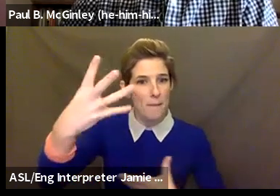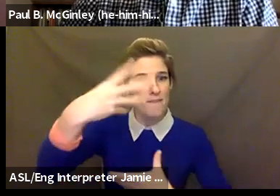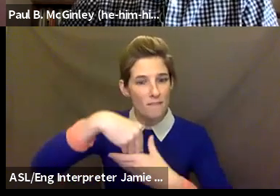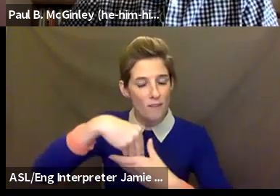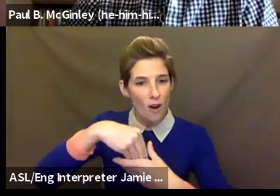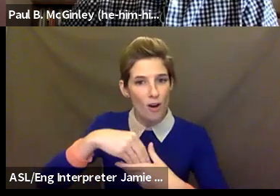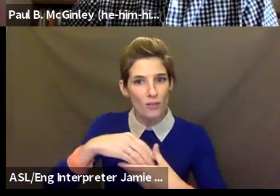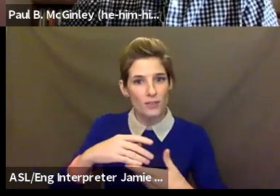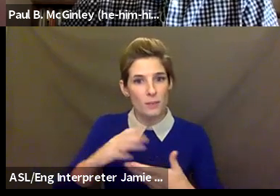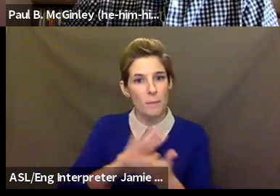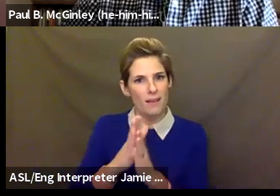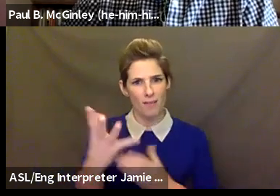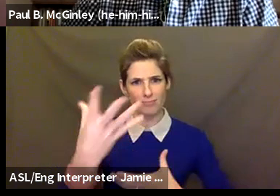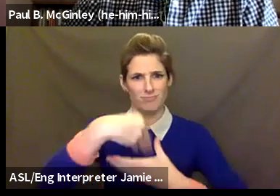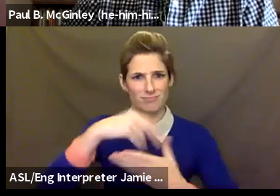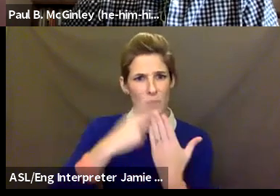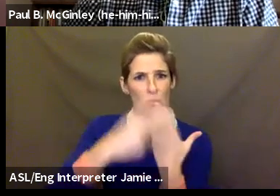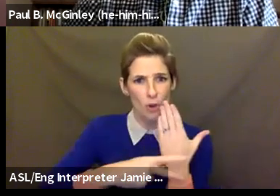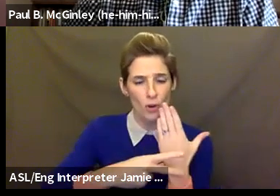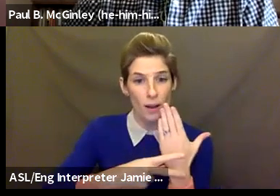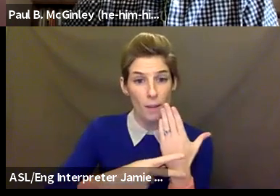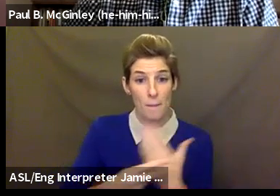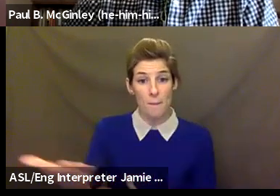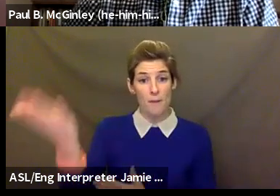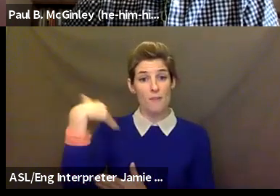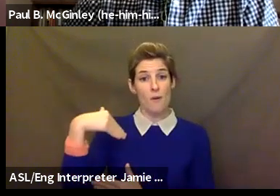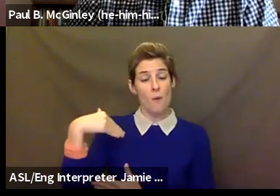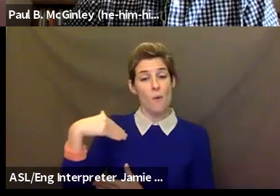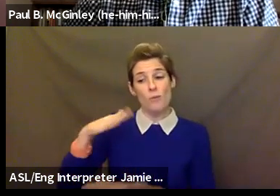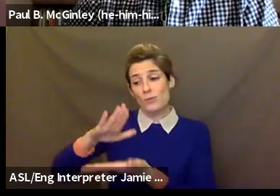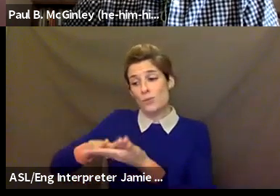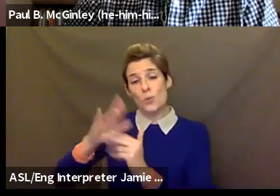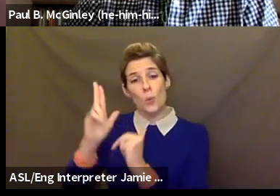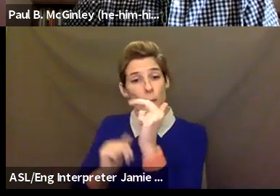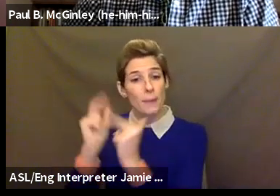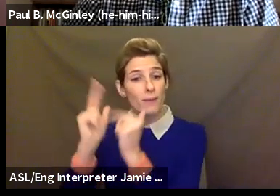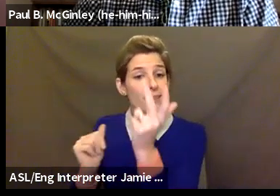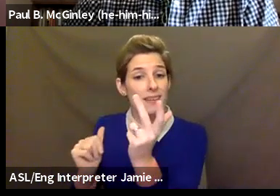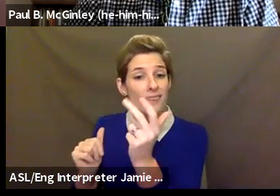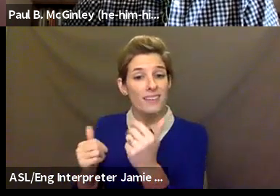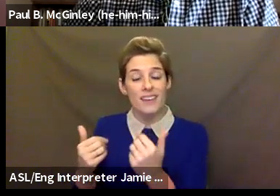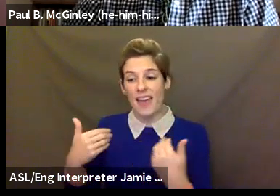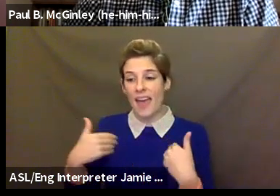Whereas the old way, we were always in school buildings, and, you know, there would be sharings and families invited,